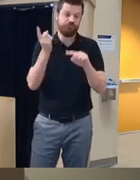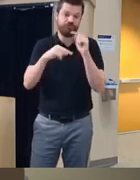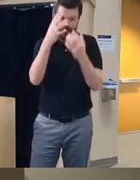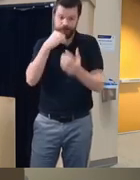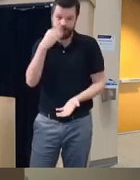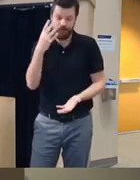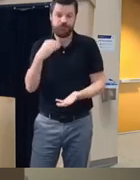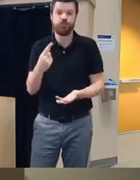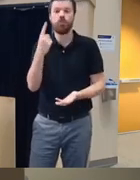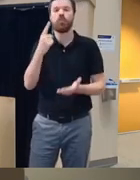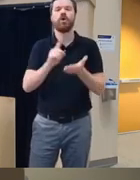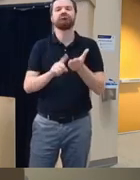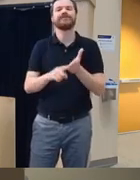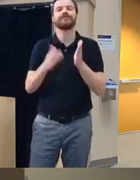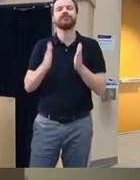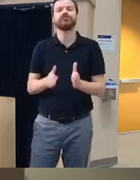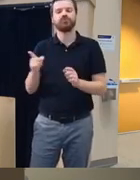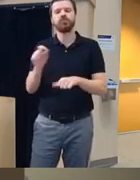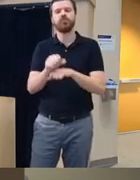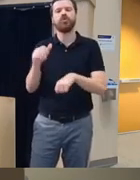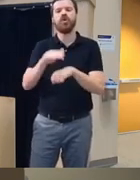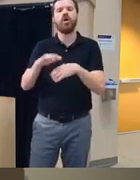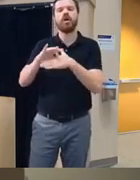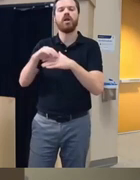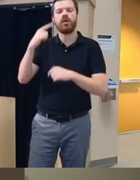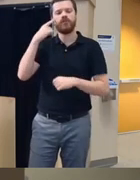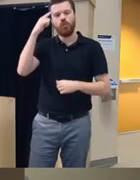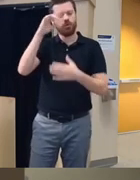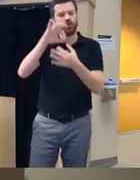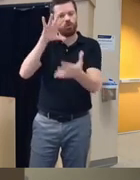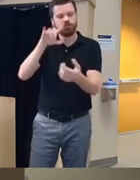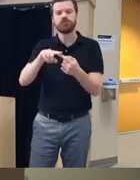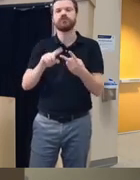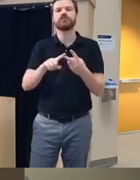um one of our researchers working on the content for psychosis we have someone working on content